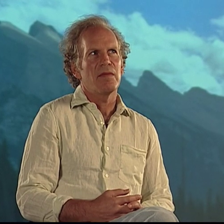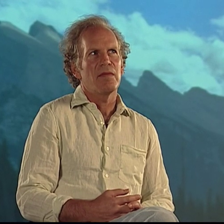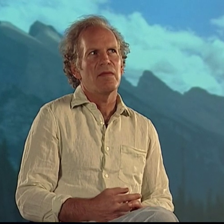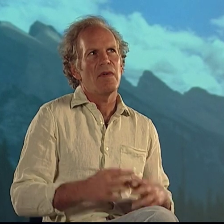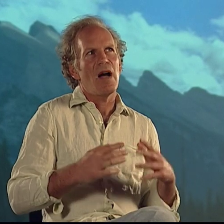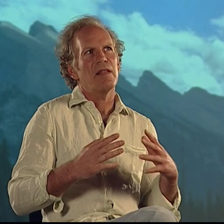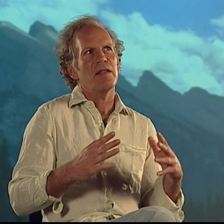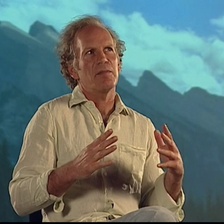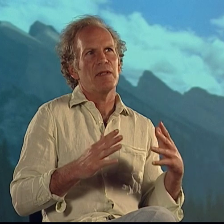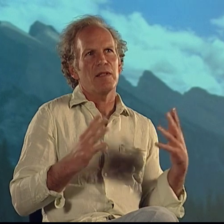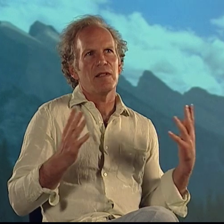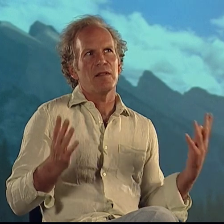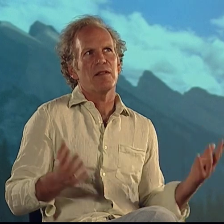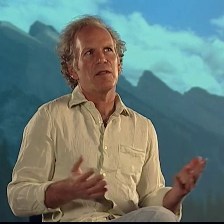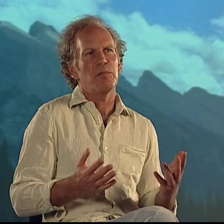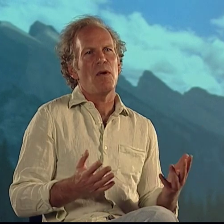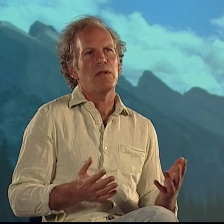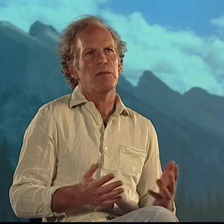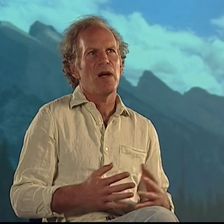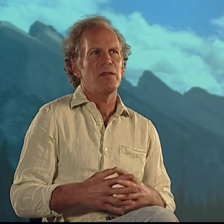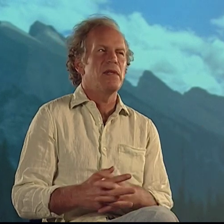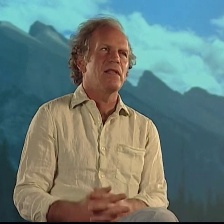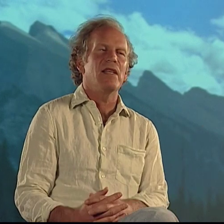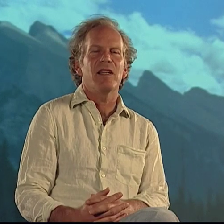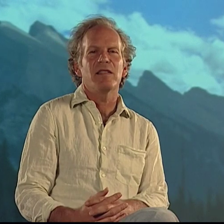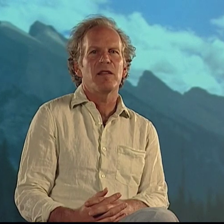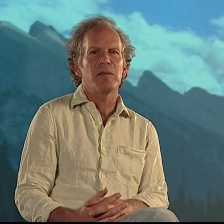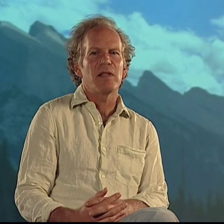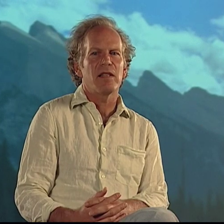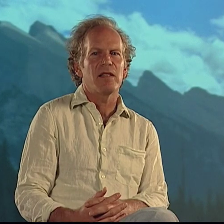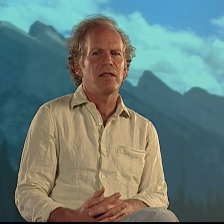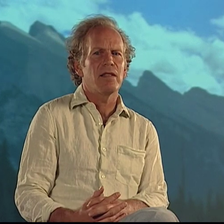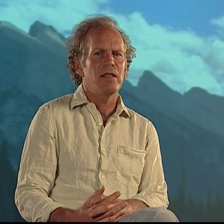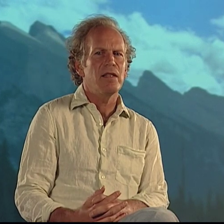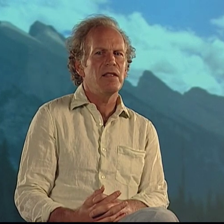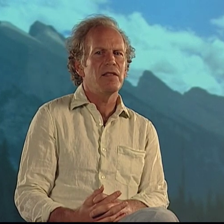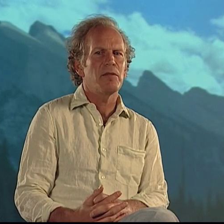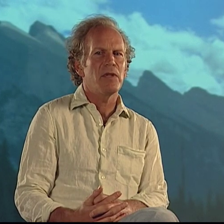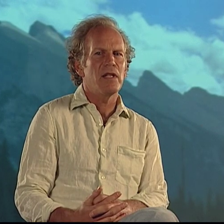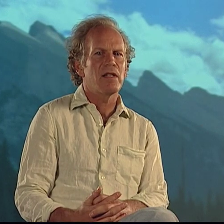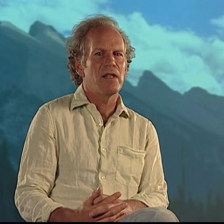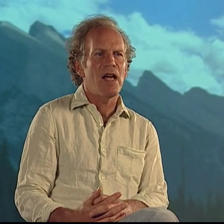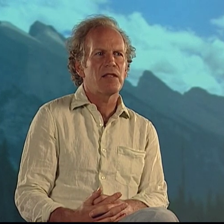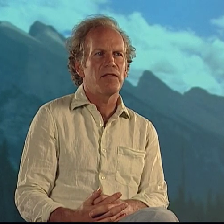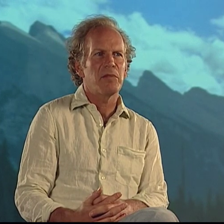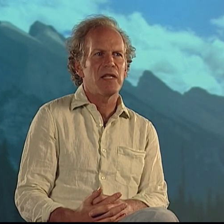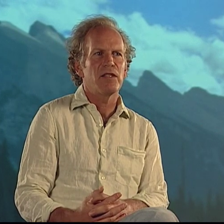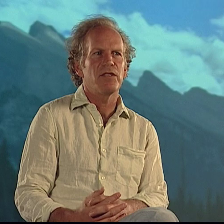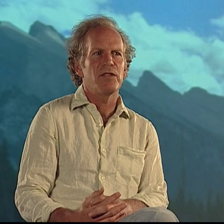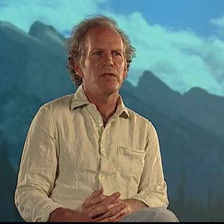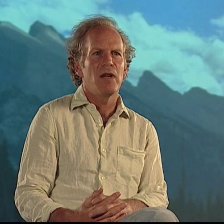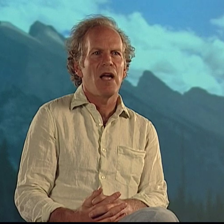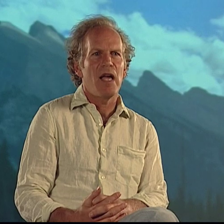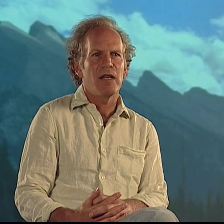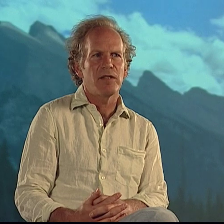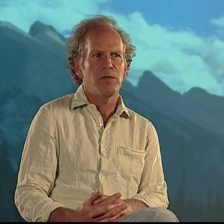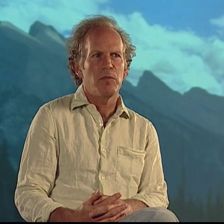I think the poets might have been thinking something like this. "This is a political act for me to do ASL poetry."